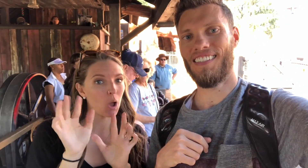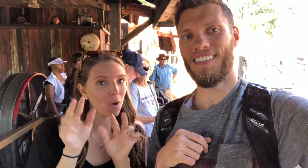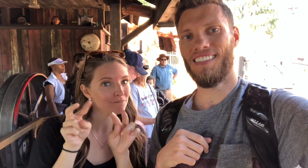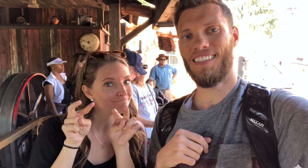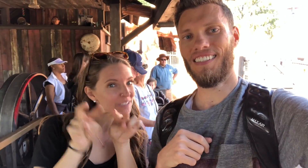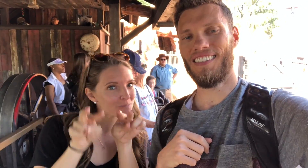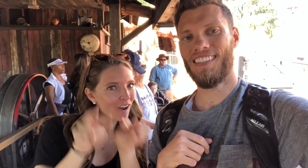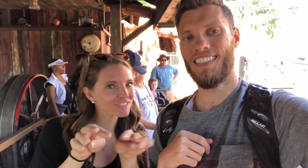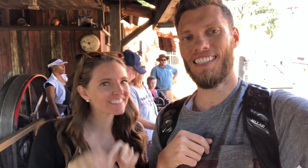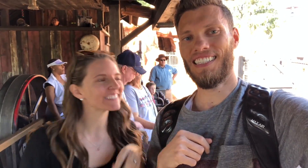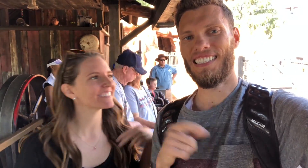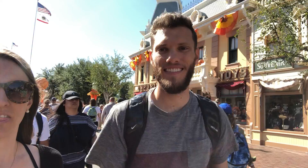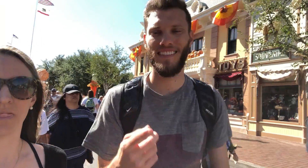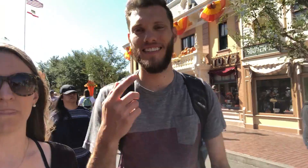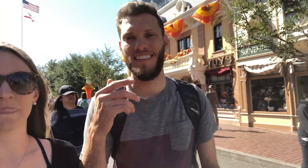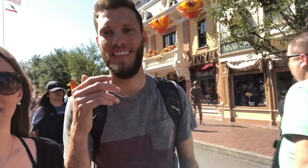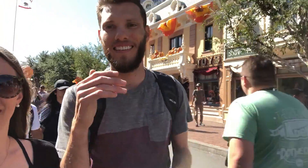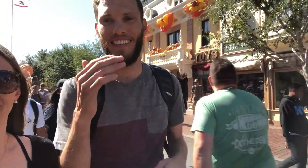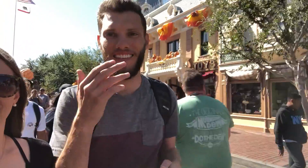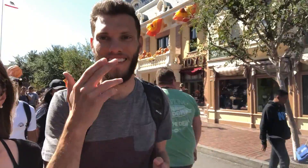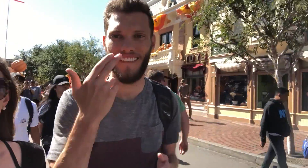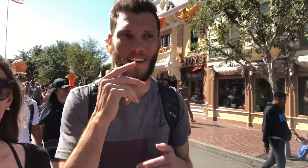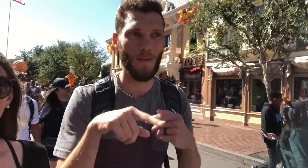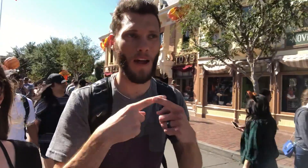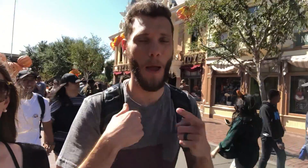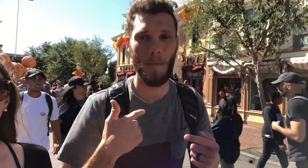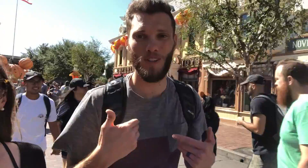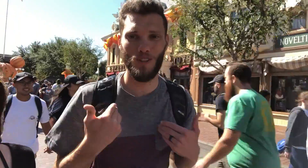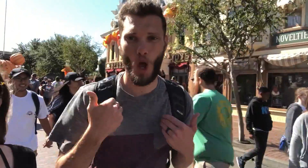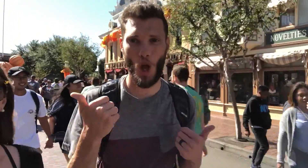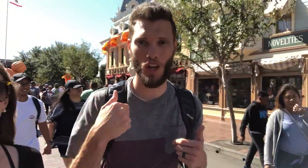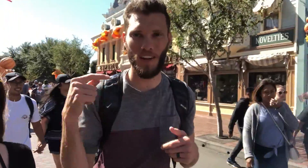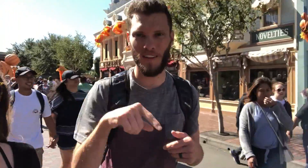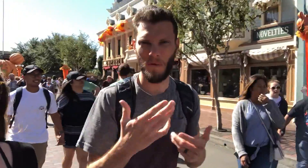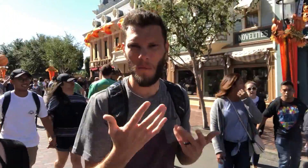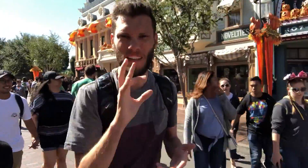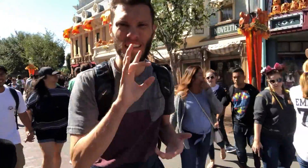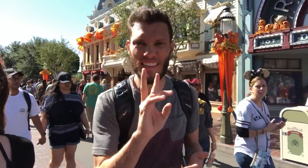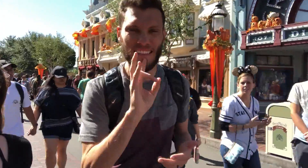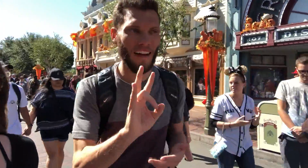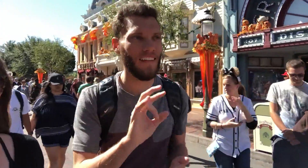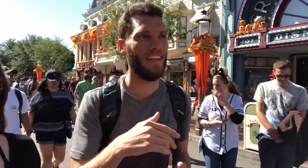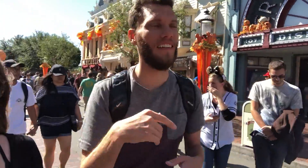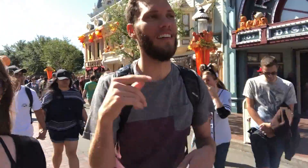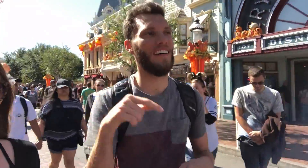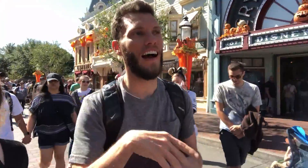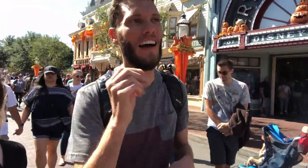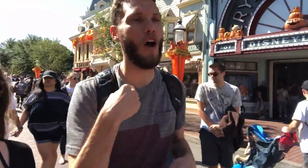SO KEEP WATCHING! When I was younger, maybe about 7,